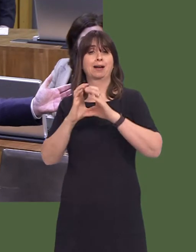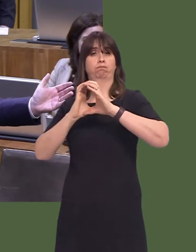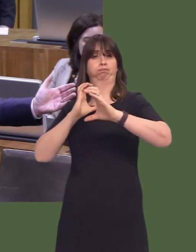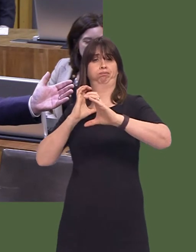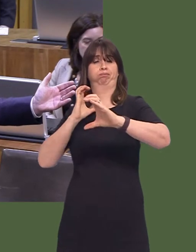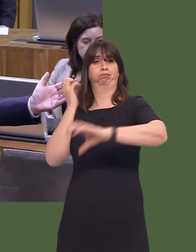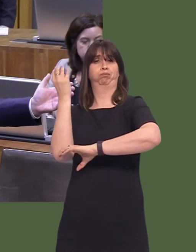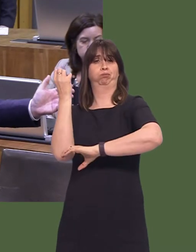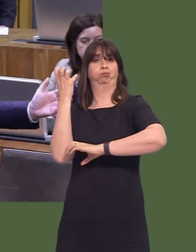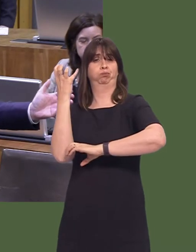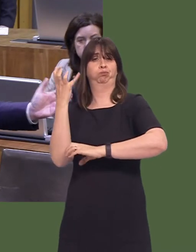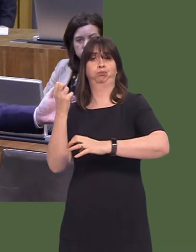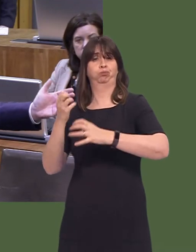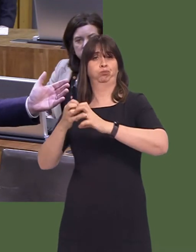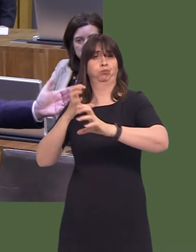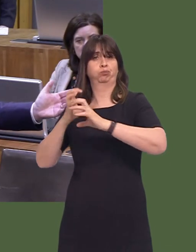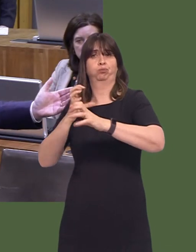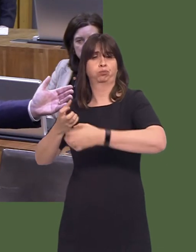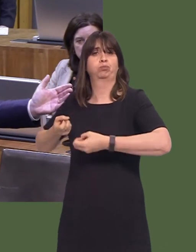been seen as recreation by some, but really is a form of transport, and that's cycling.